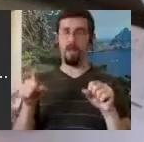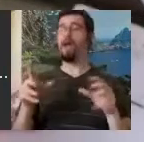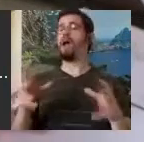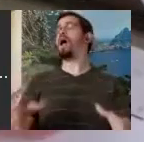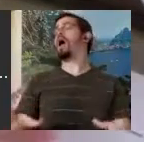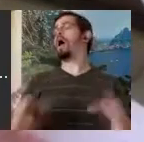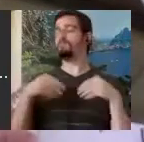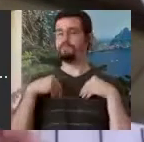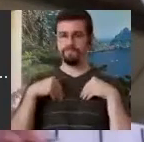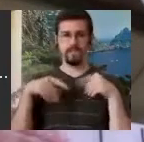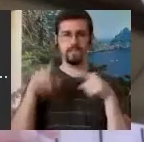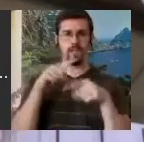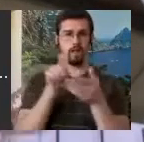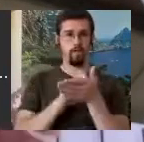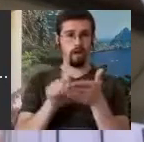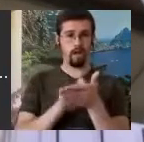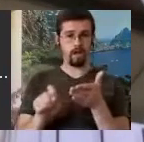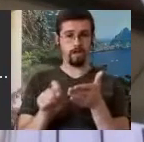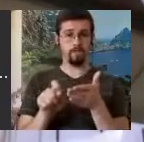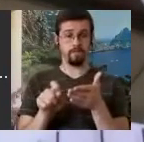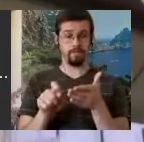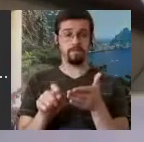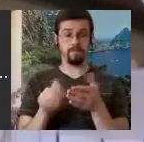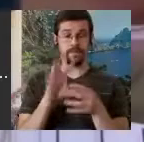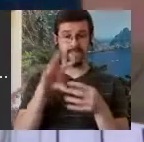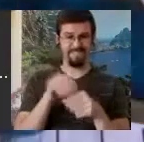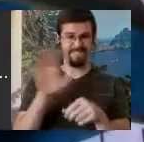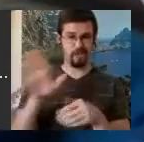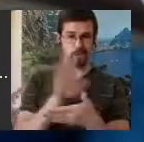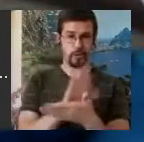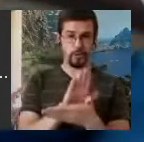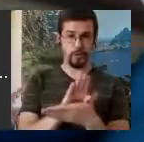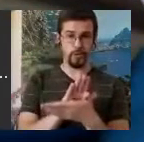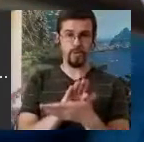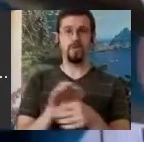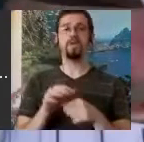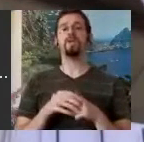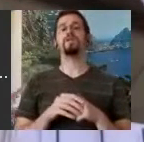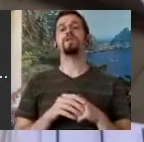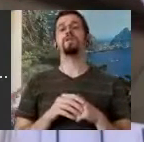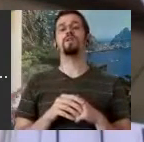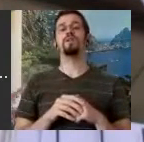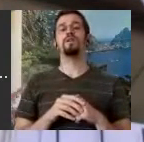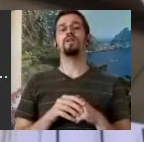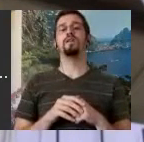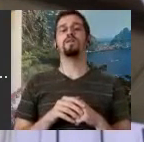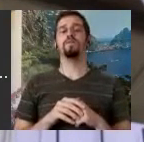the Communication Center in Copenhagen at Kastelsvej Skole, they have a